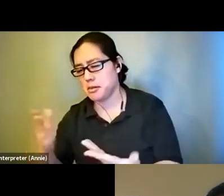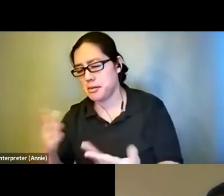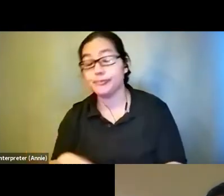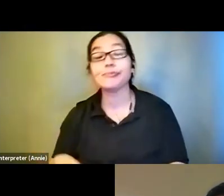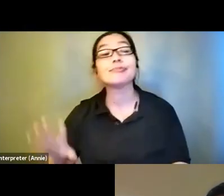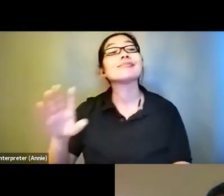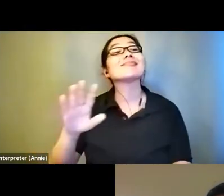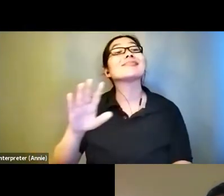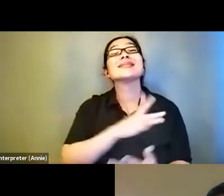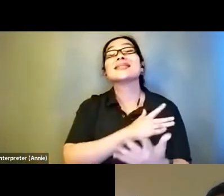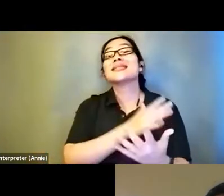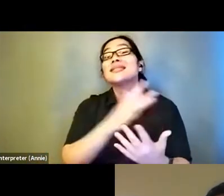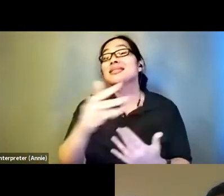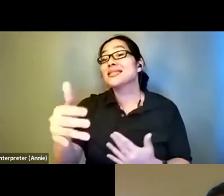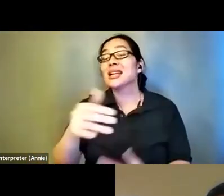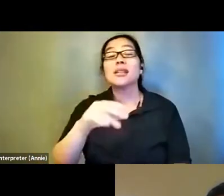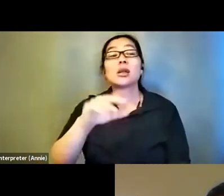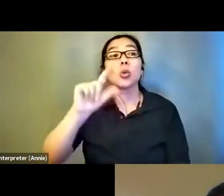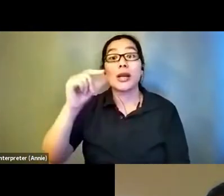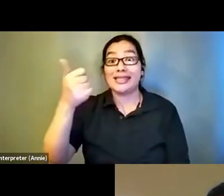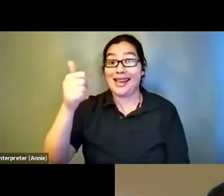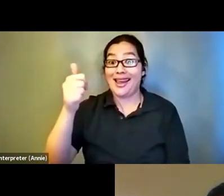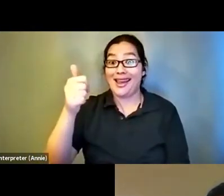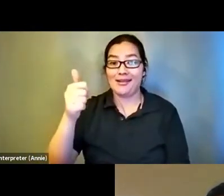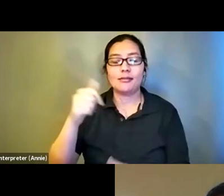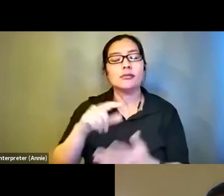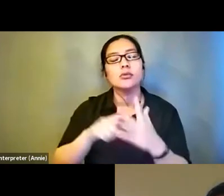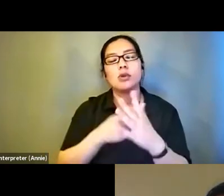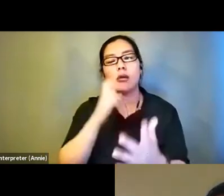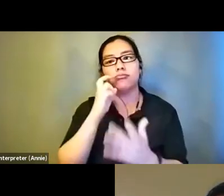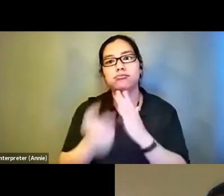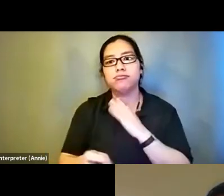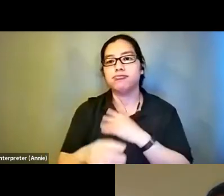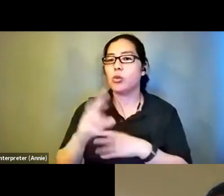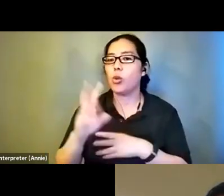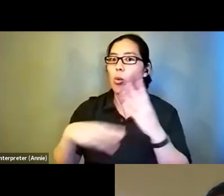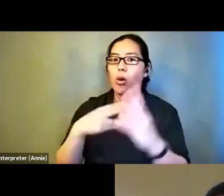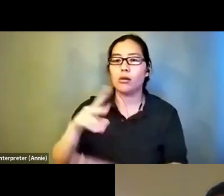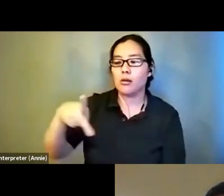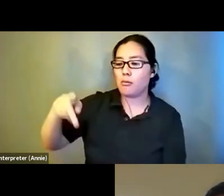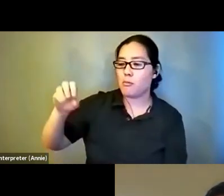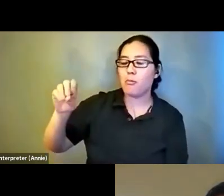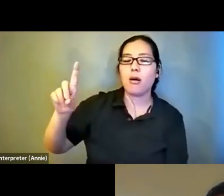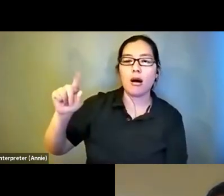into the world of podcasts and I discovered moonlight audio